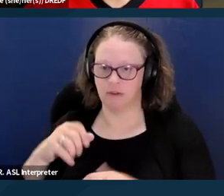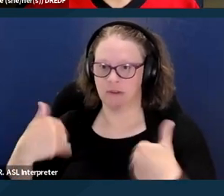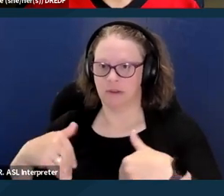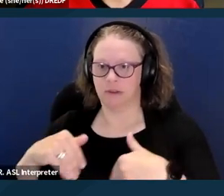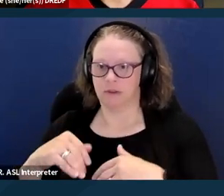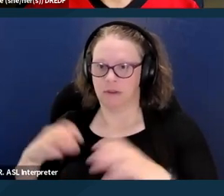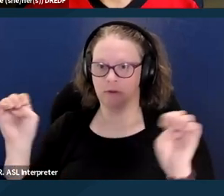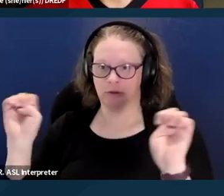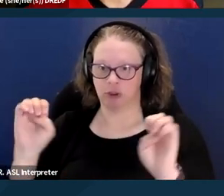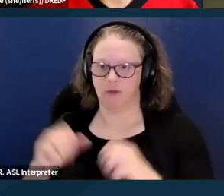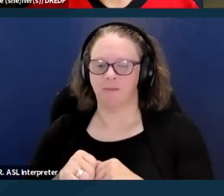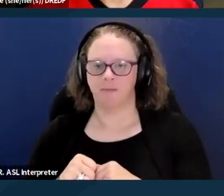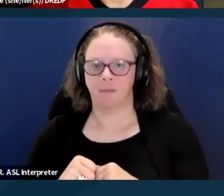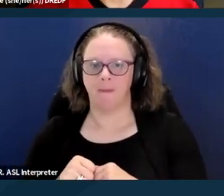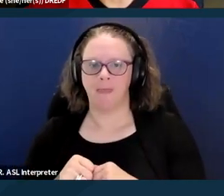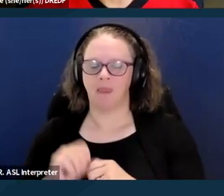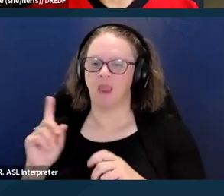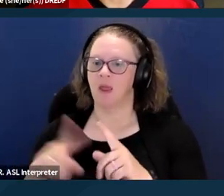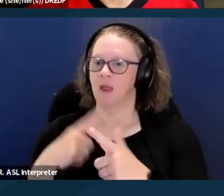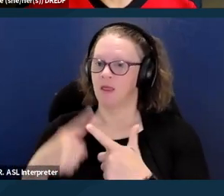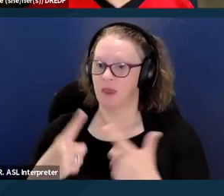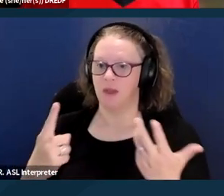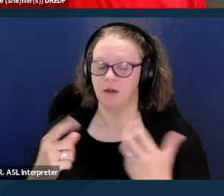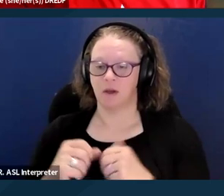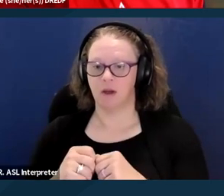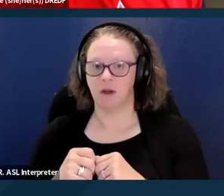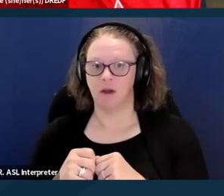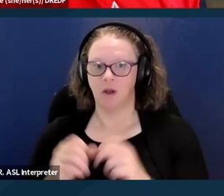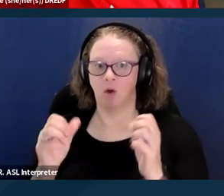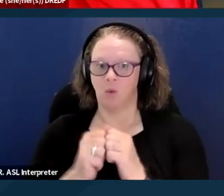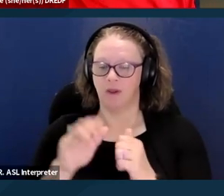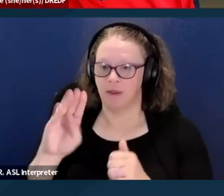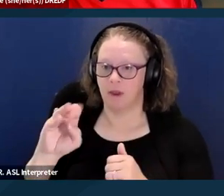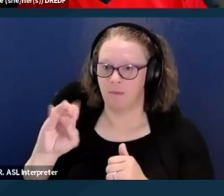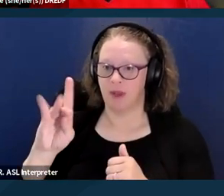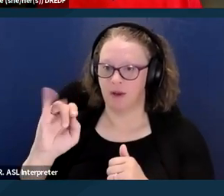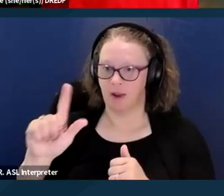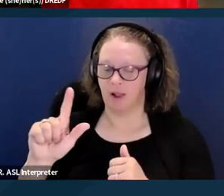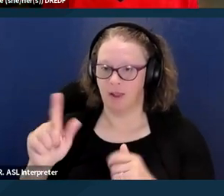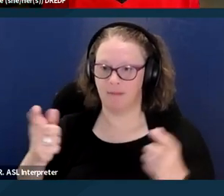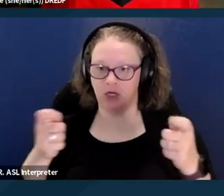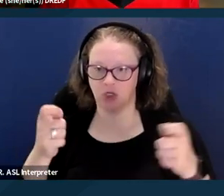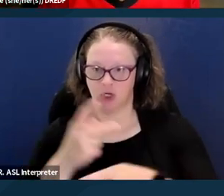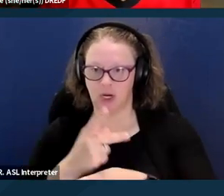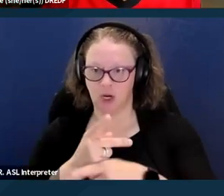And then you, with a Medi-Cal managed care plan, you can file an appeal. You will get a decision,